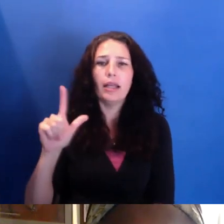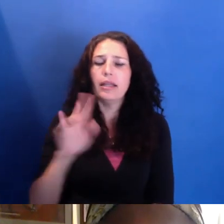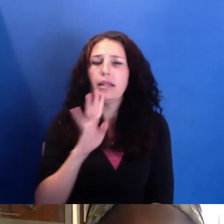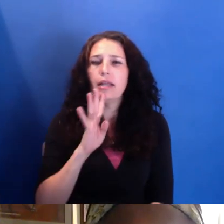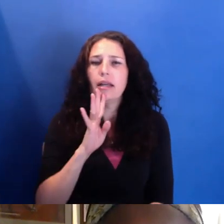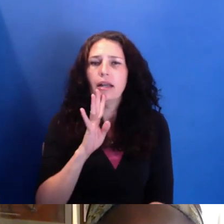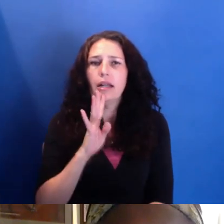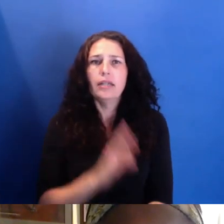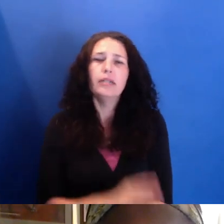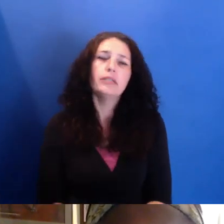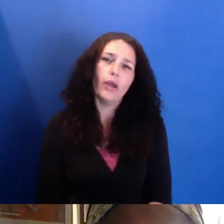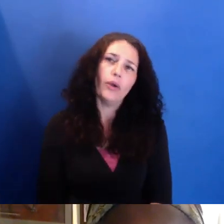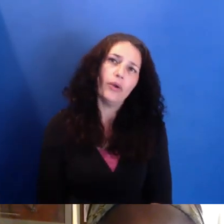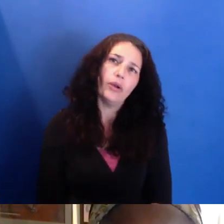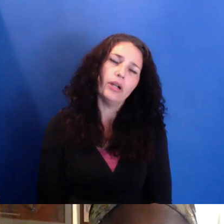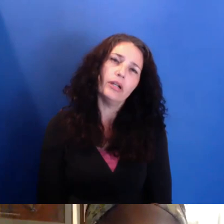that I think I most--